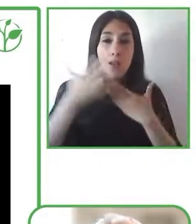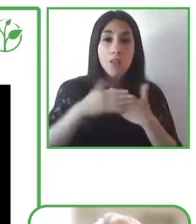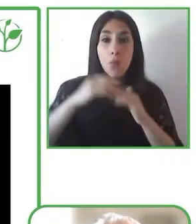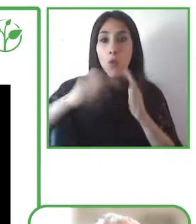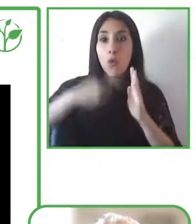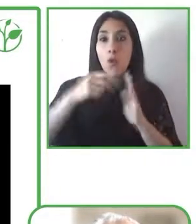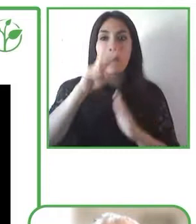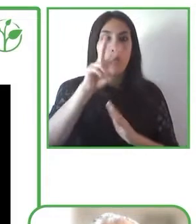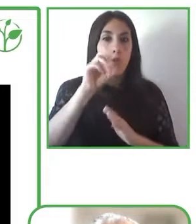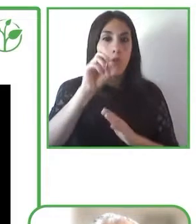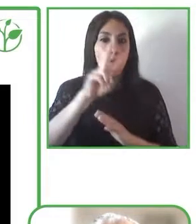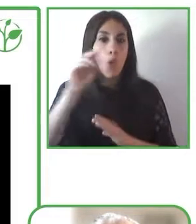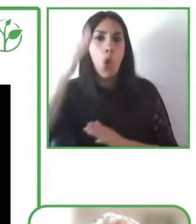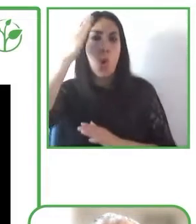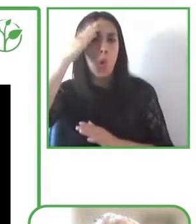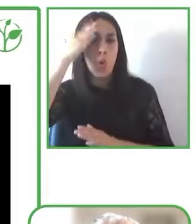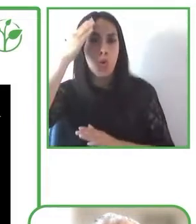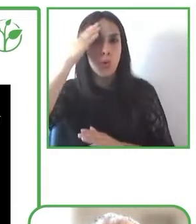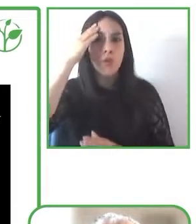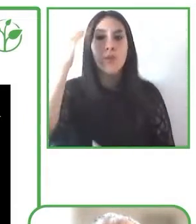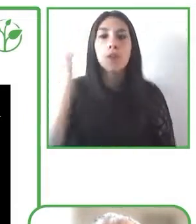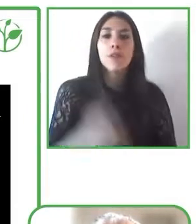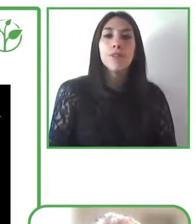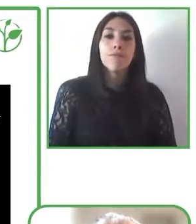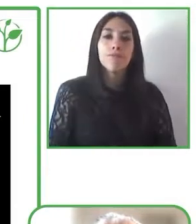2022 recognition as an innovative practice